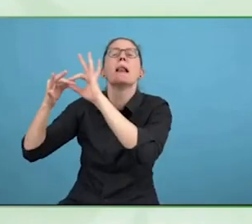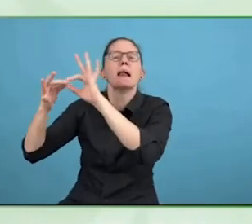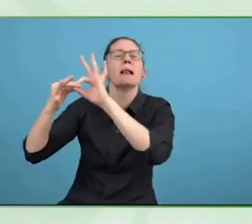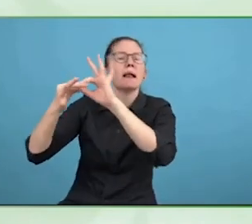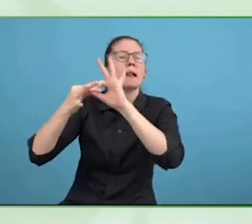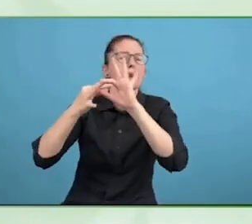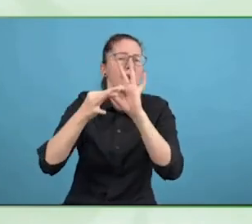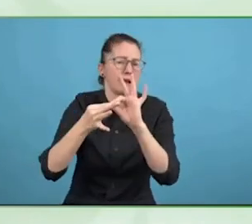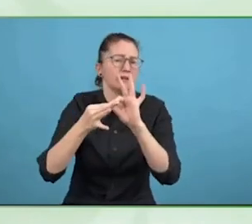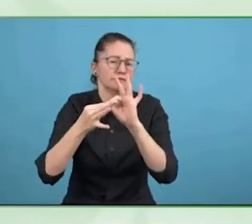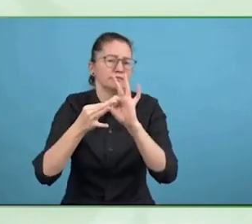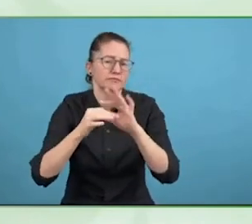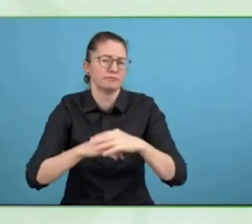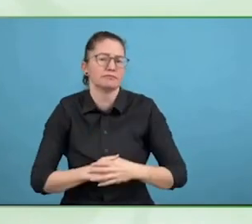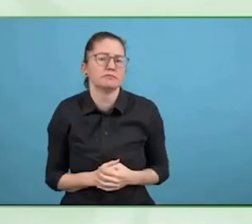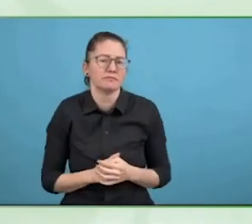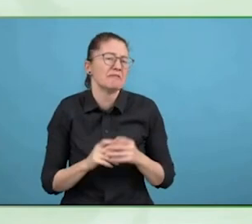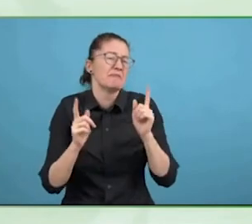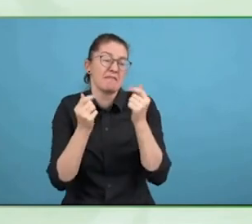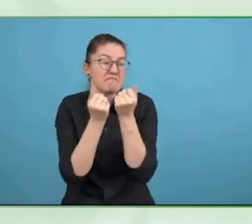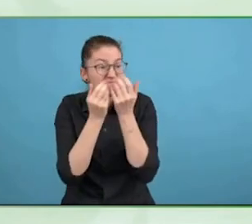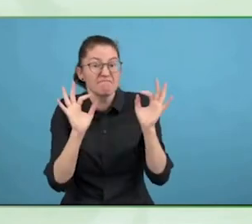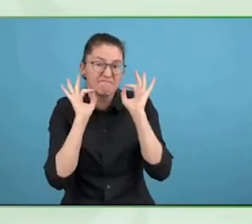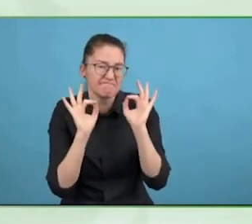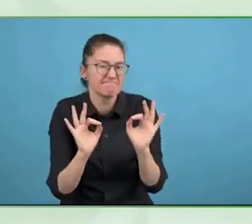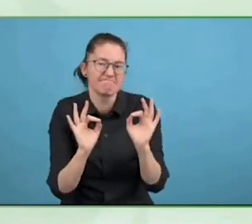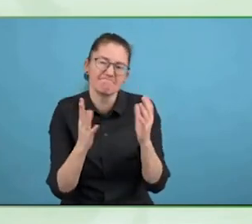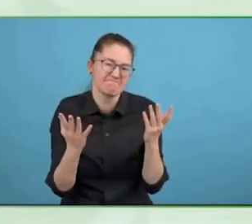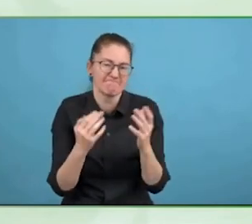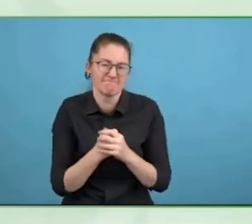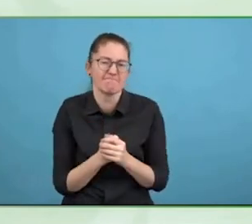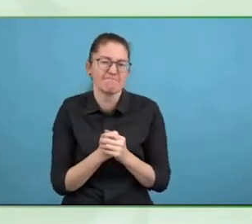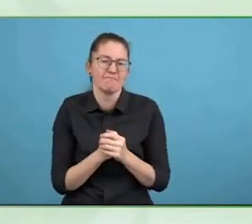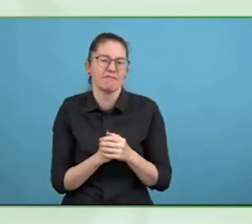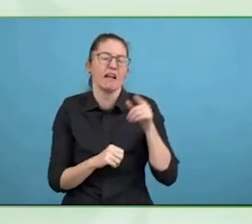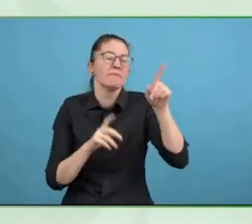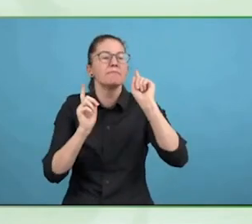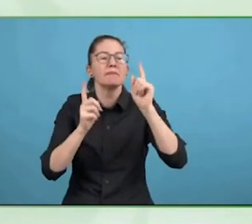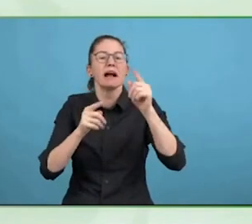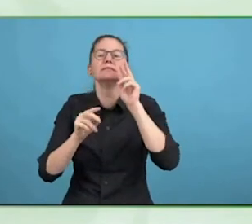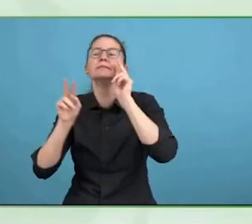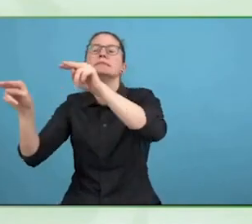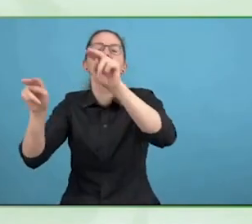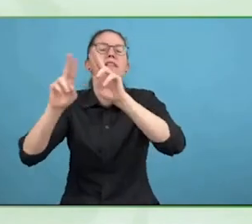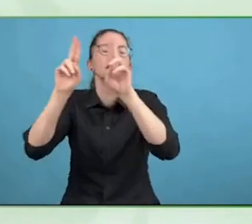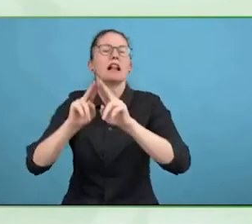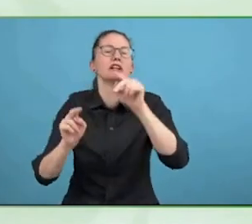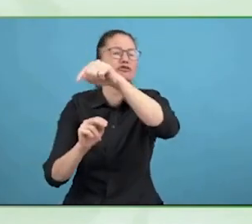Being back here after a few years, what is the message you will take